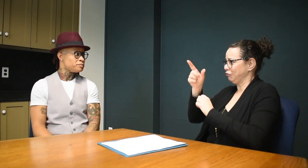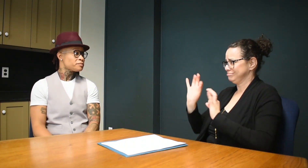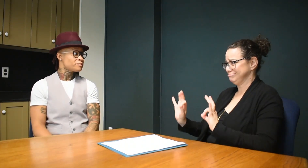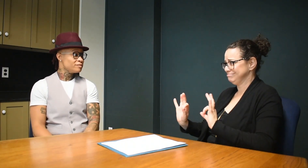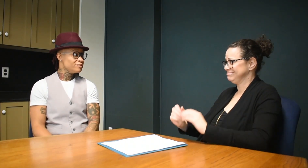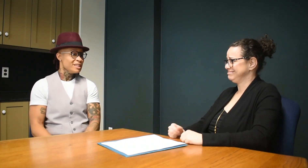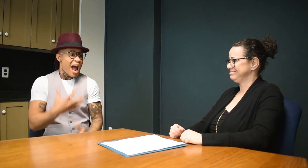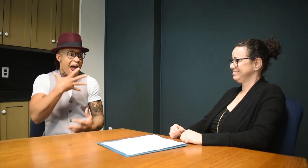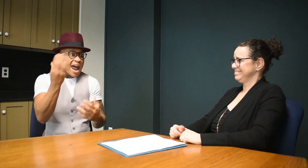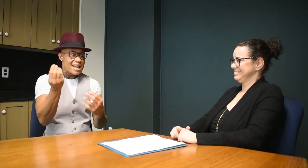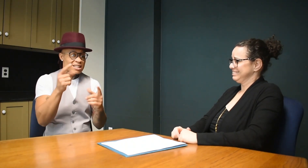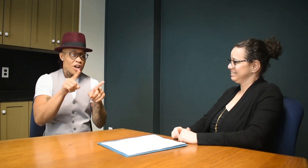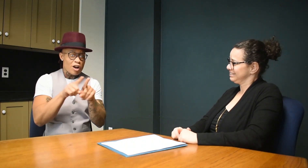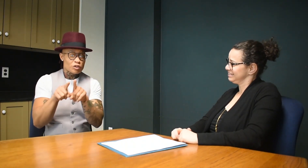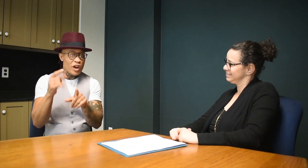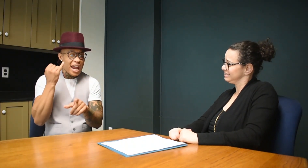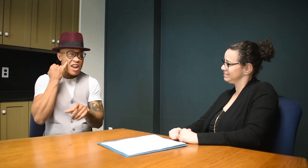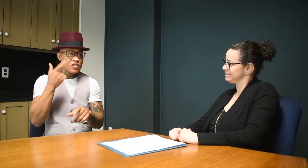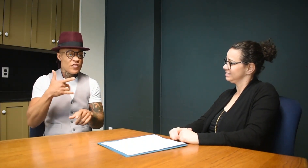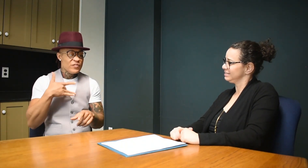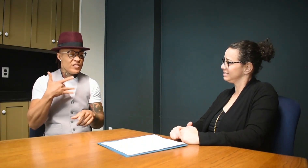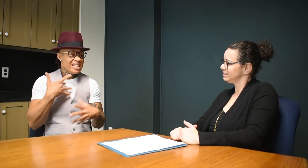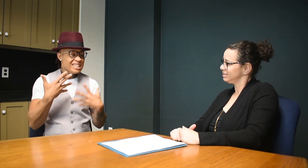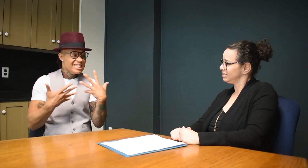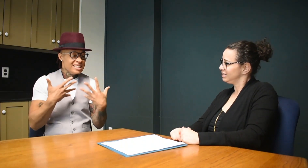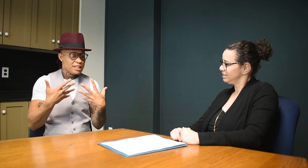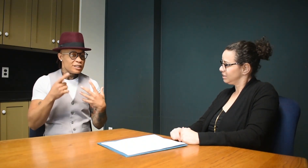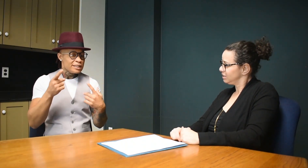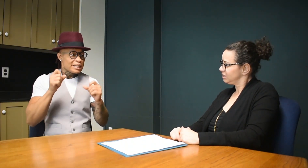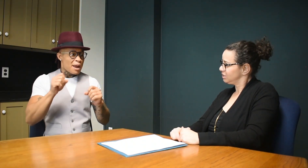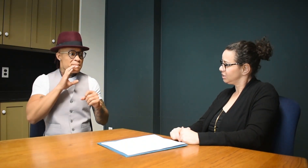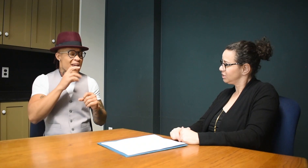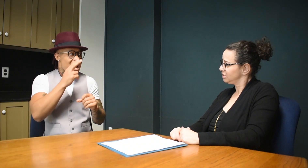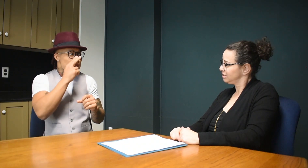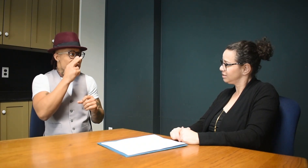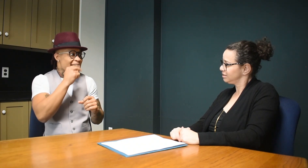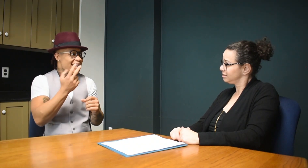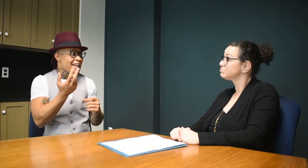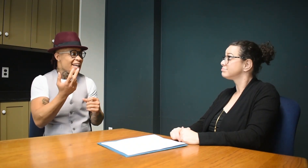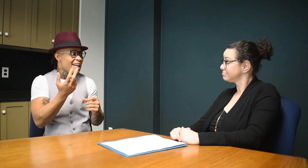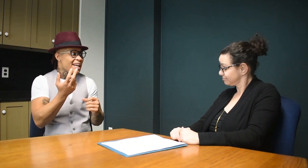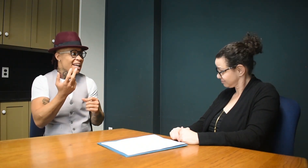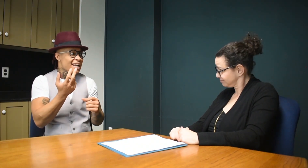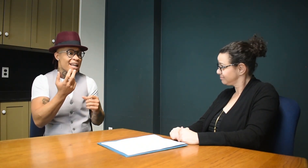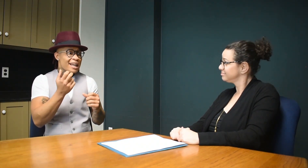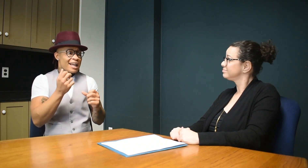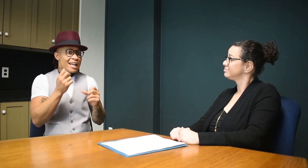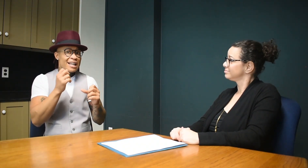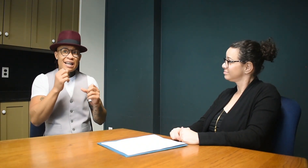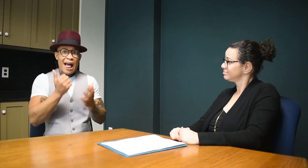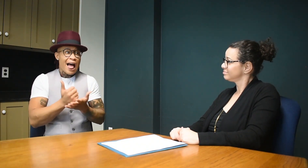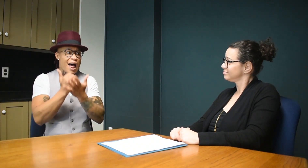Also, for those out there who feel they want to be a comedian,